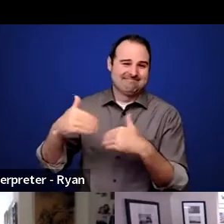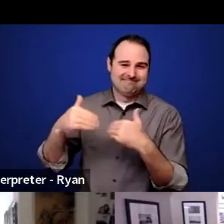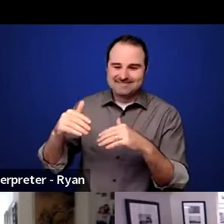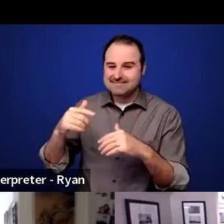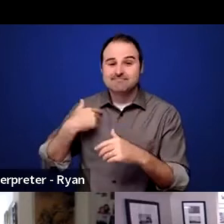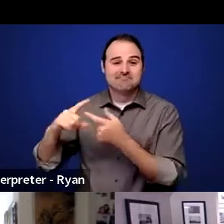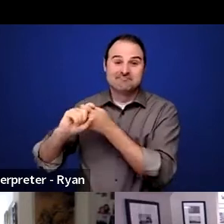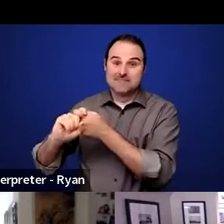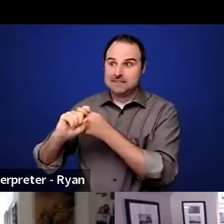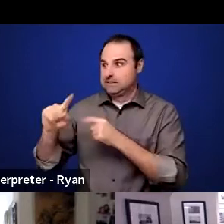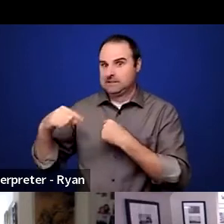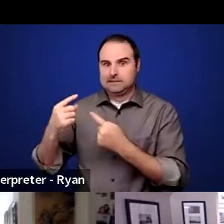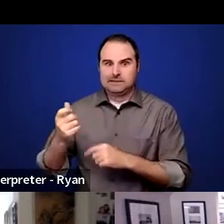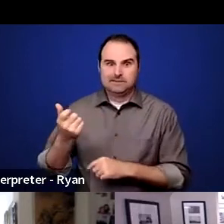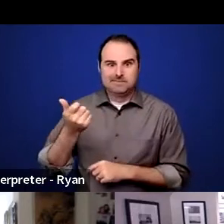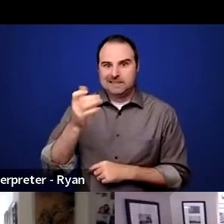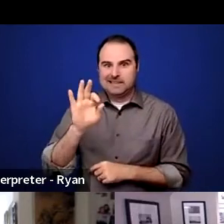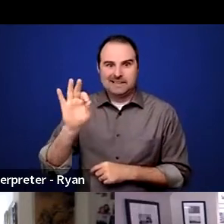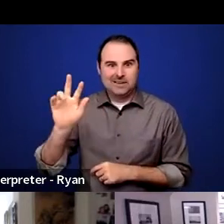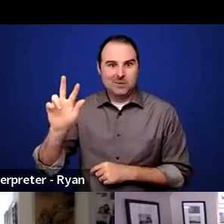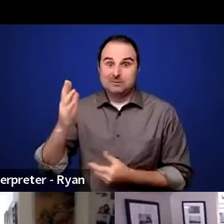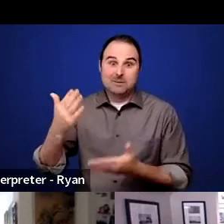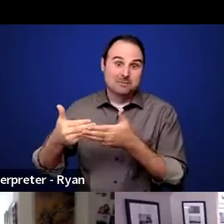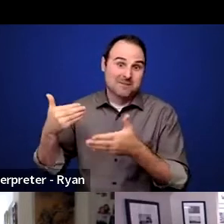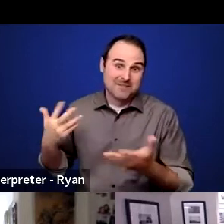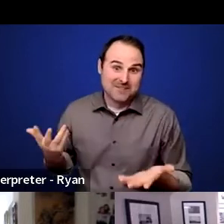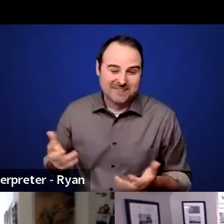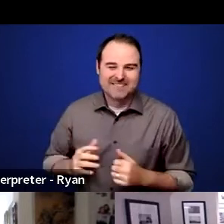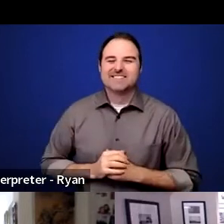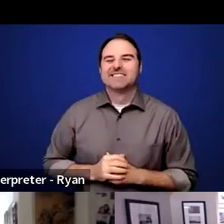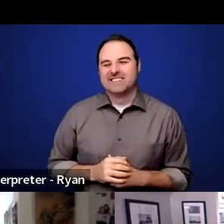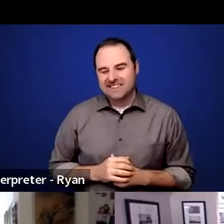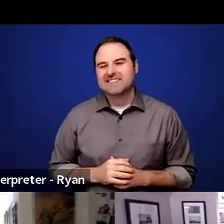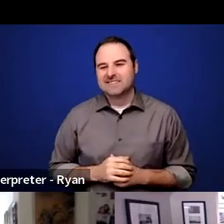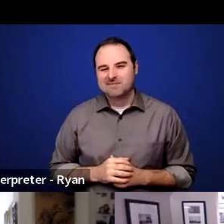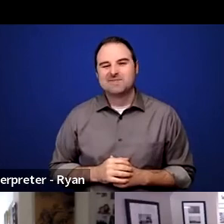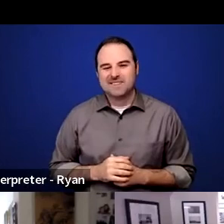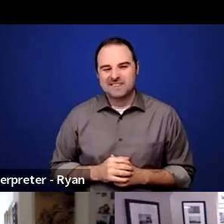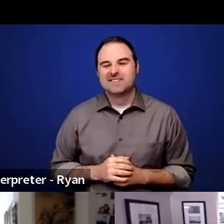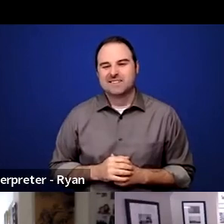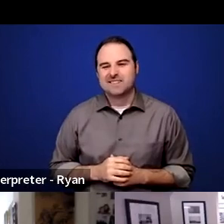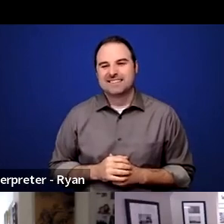I don't know, 1993, maybe even before. And one of the reasons why I'm happy to engage